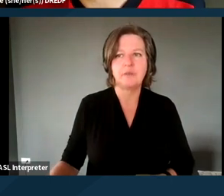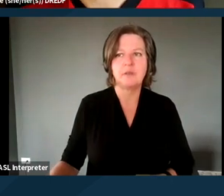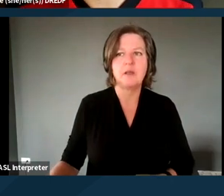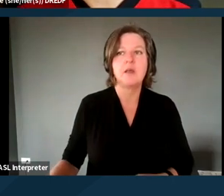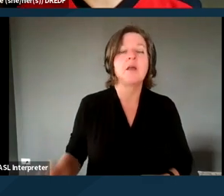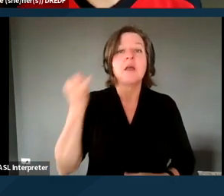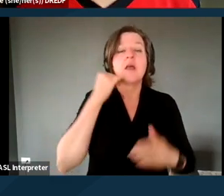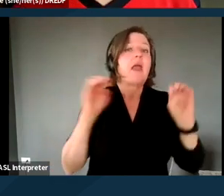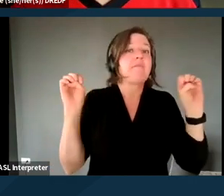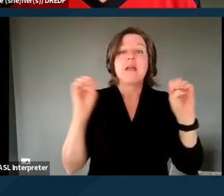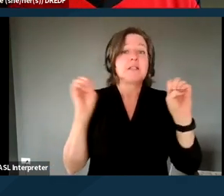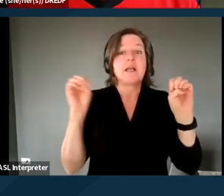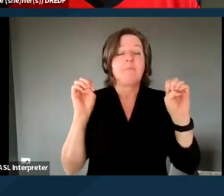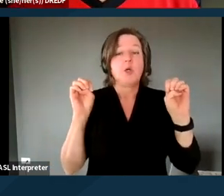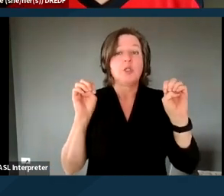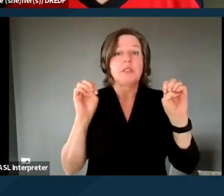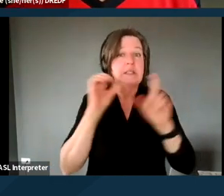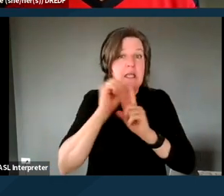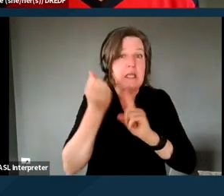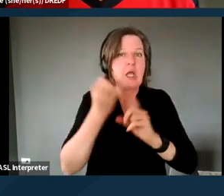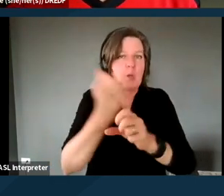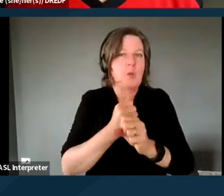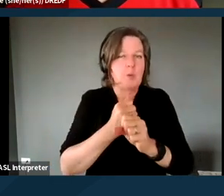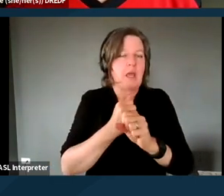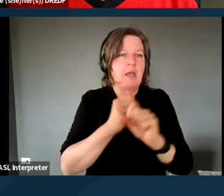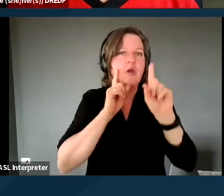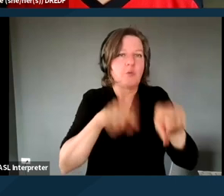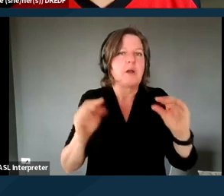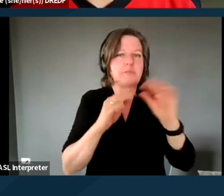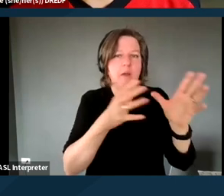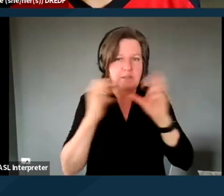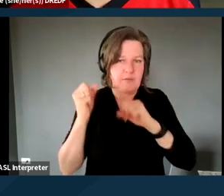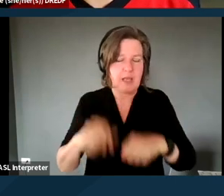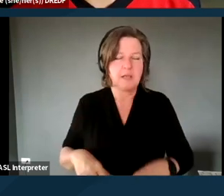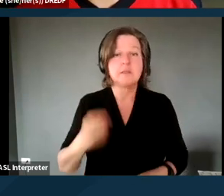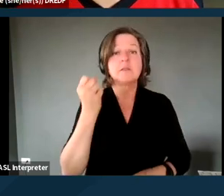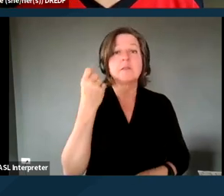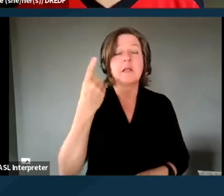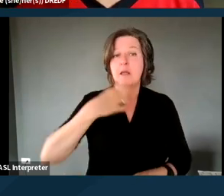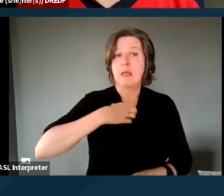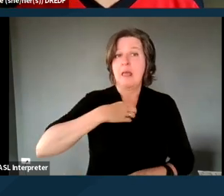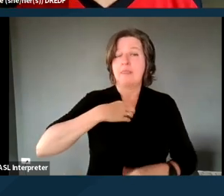then you can get a response faster. The complaint process may be more relevant